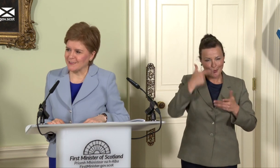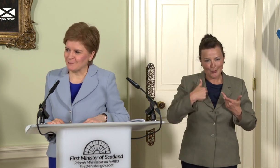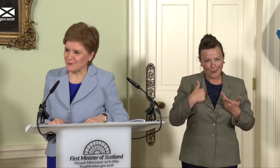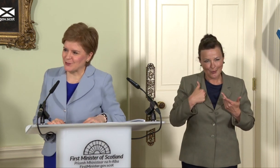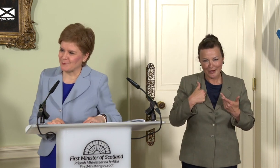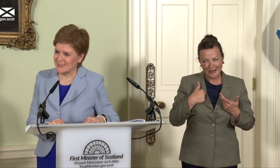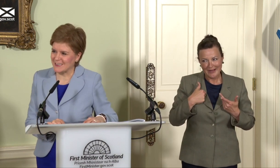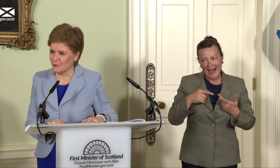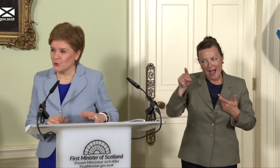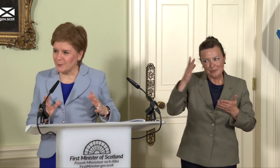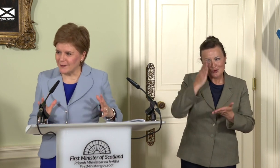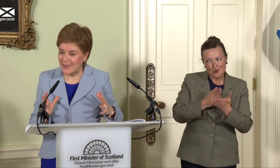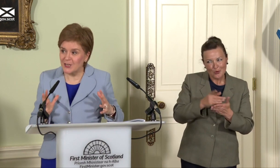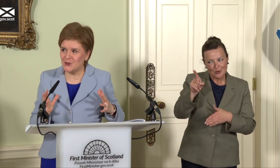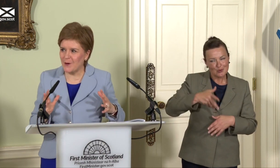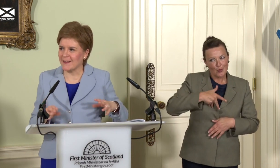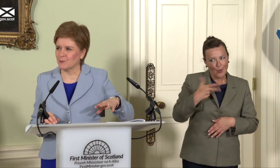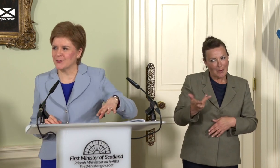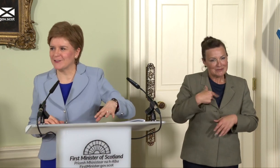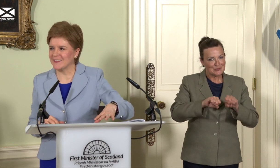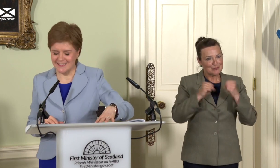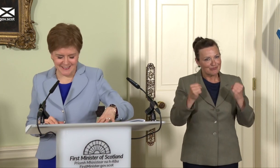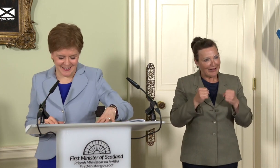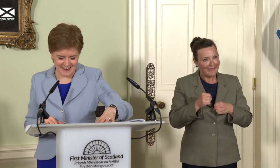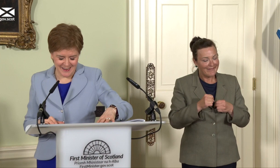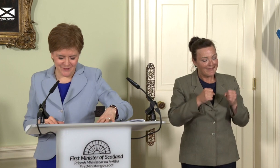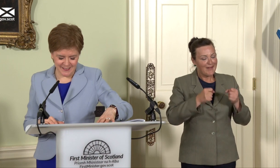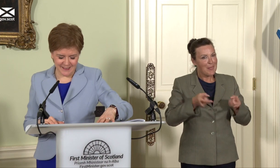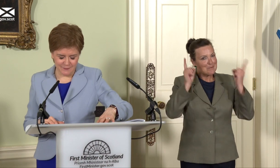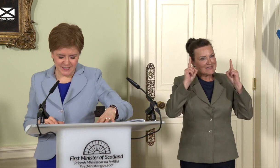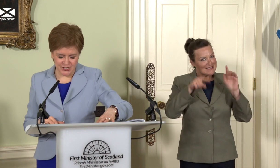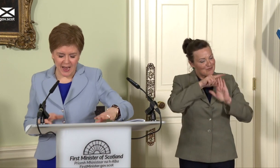to breach the ministerial code. But in case you were, I’m going to resist that invitation.